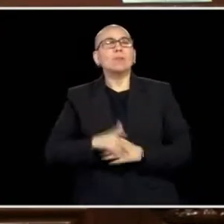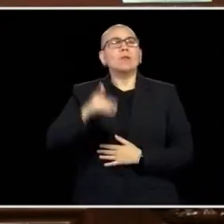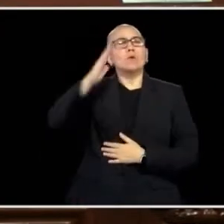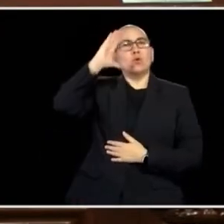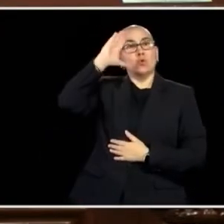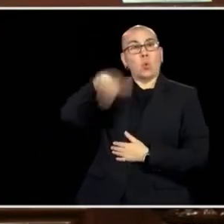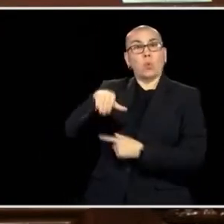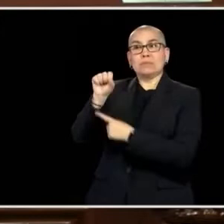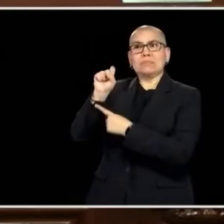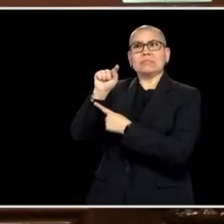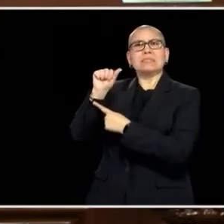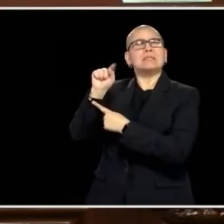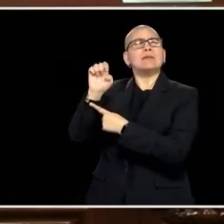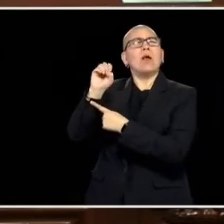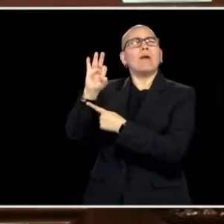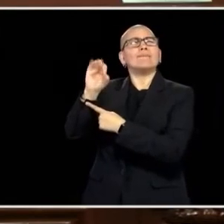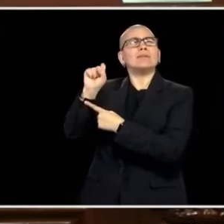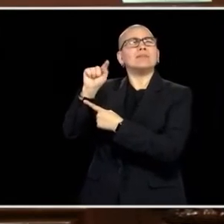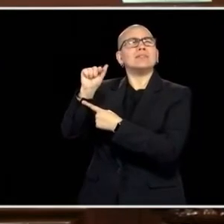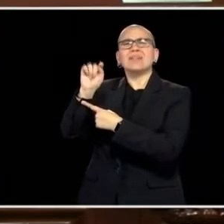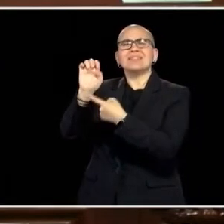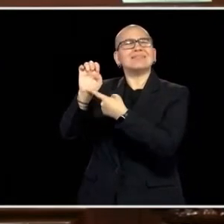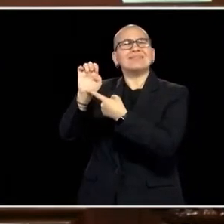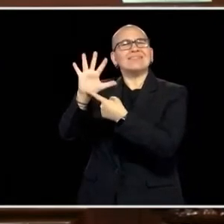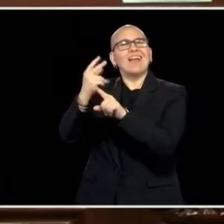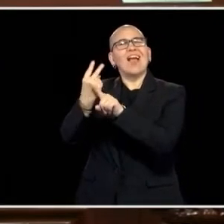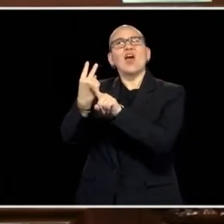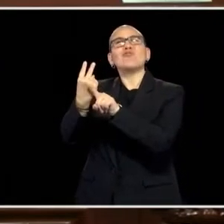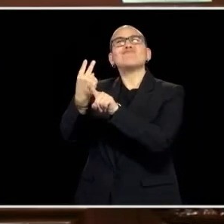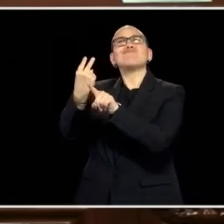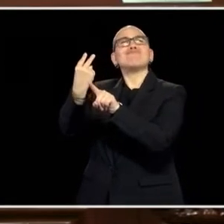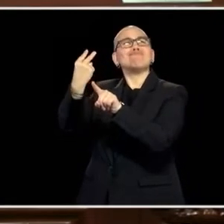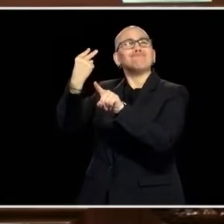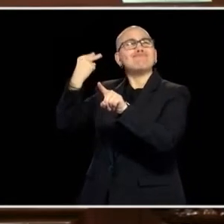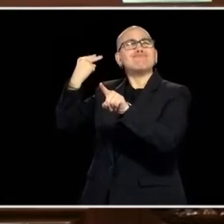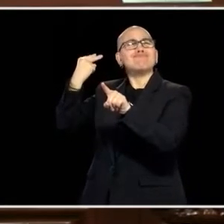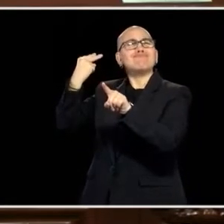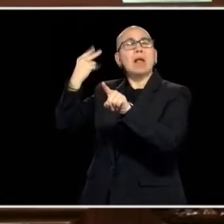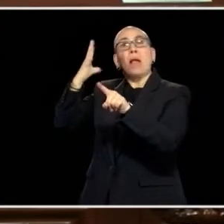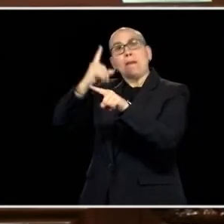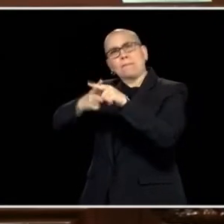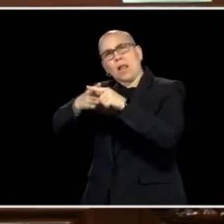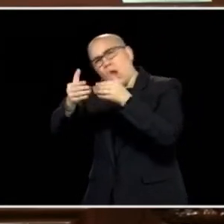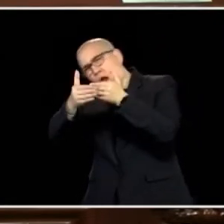AN OPPORTUNITY TO REFLECT BUT IT'S ALSO AN OPPORTUNITY OF WHERE WE'RE GOING IN THE FUTURE.